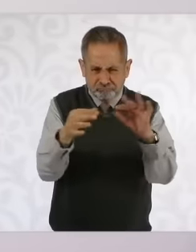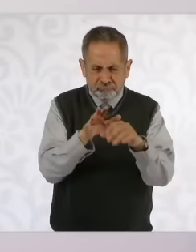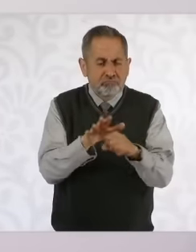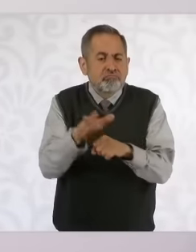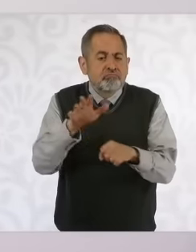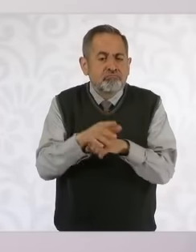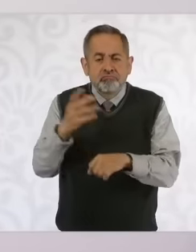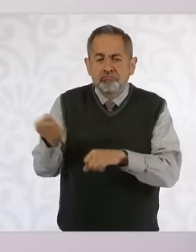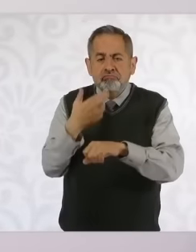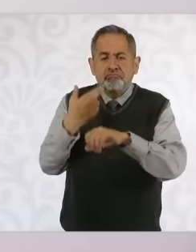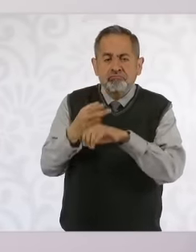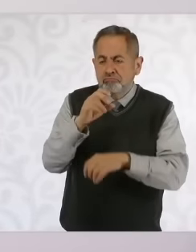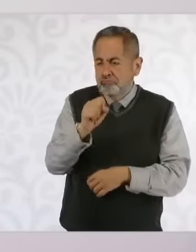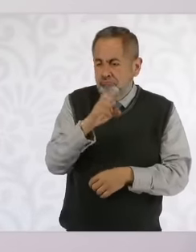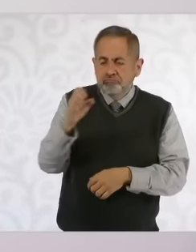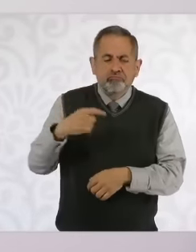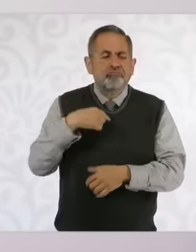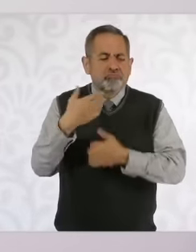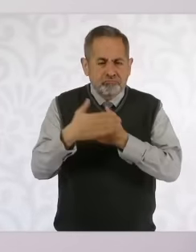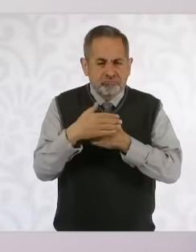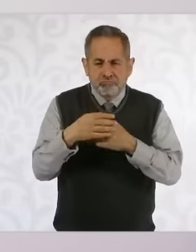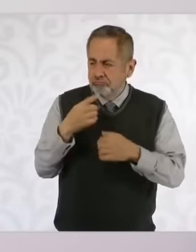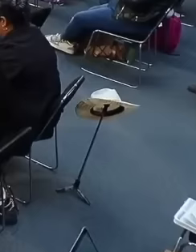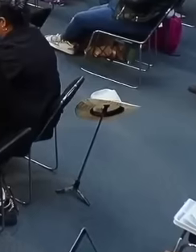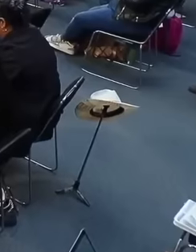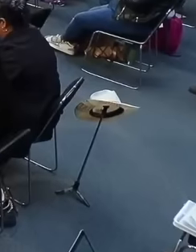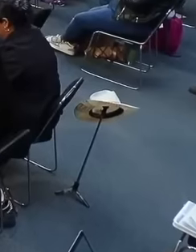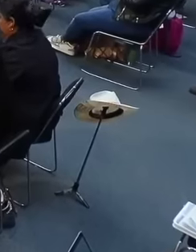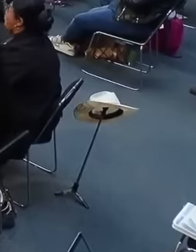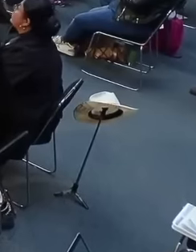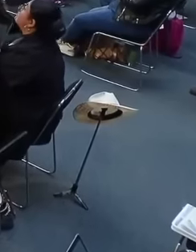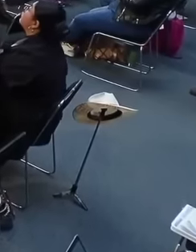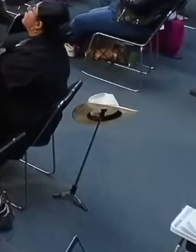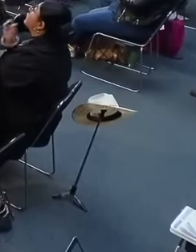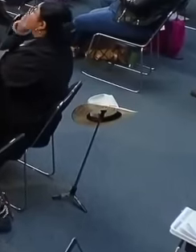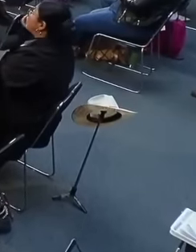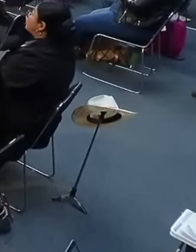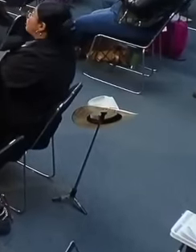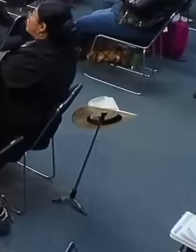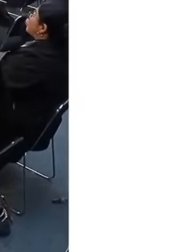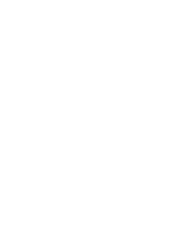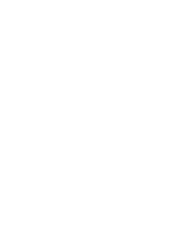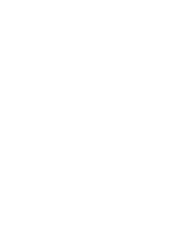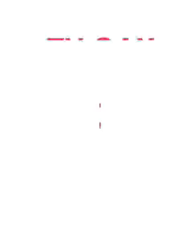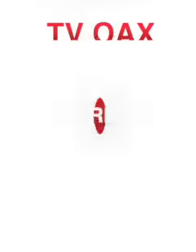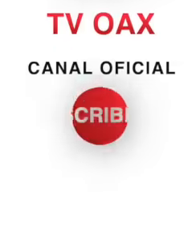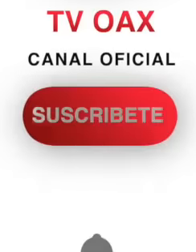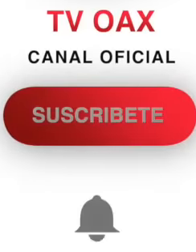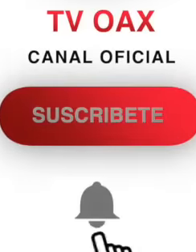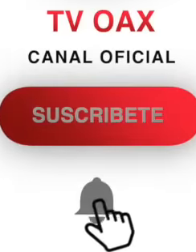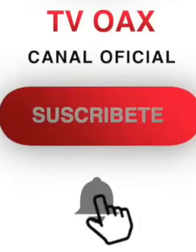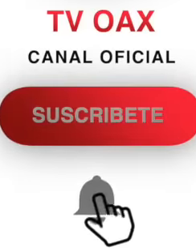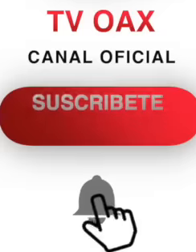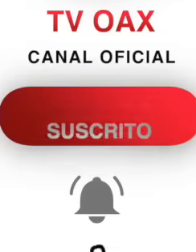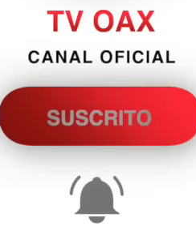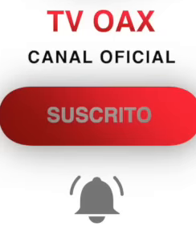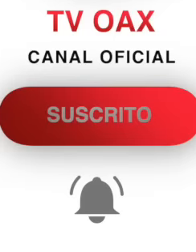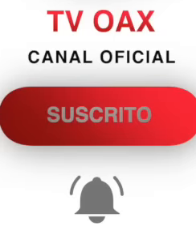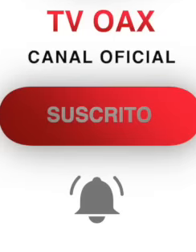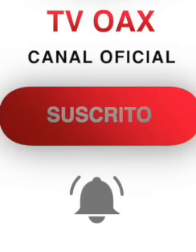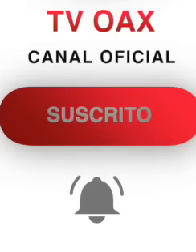economy secretary in front of this Thank you very much to all of you See you tomorrow good day